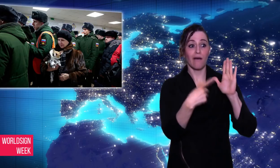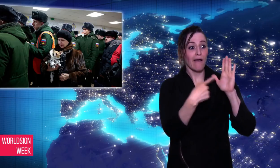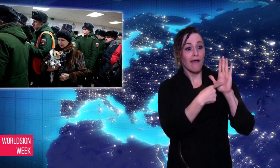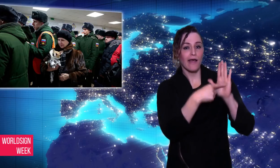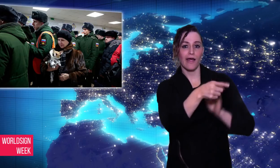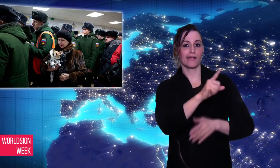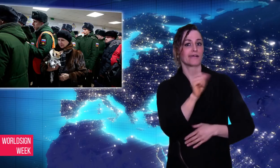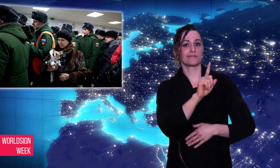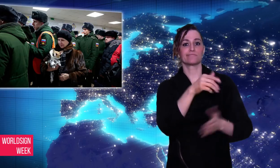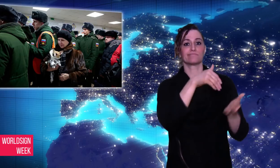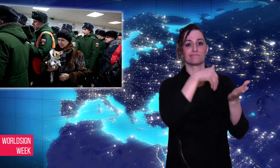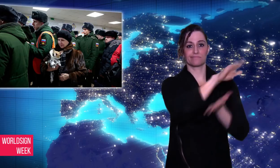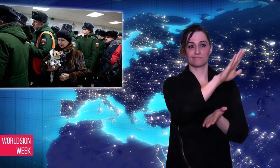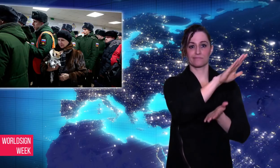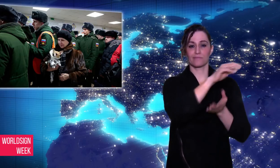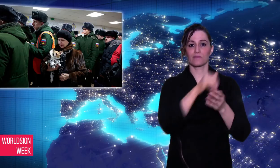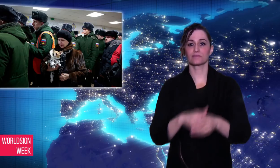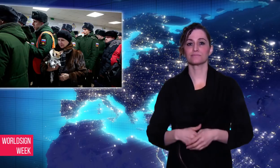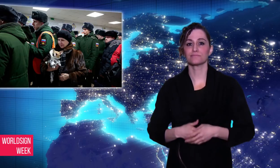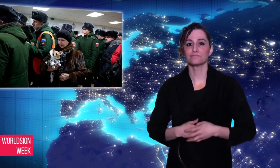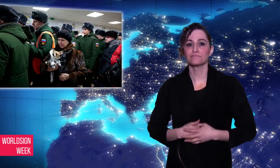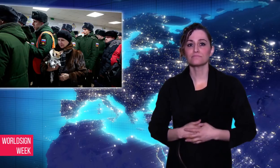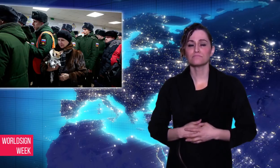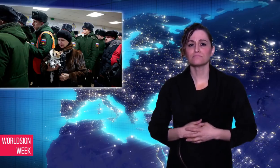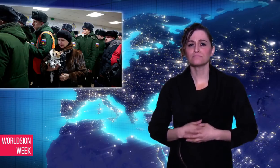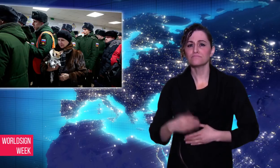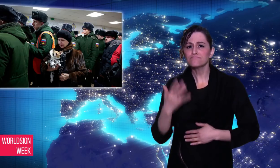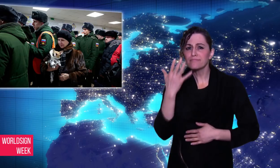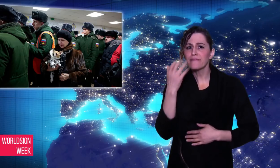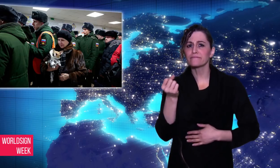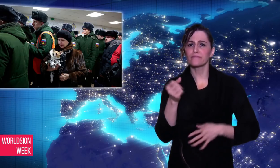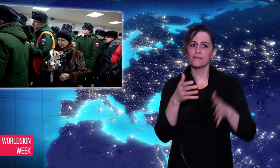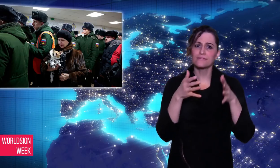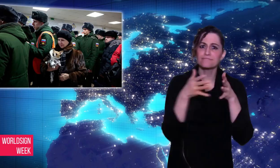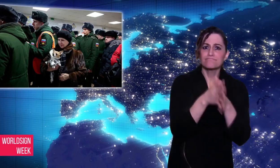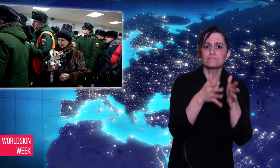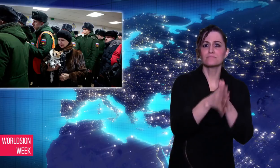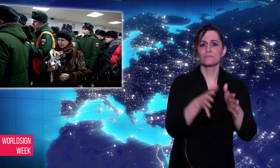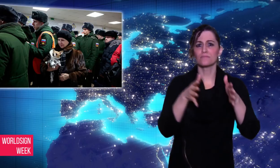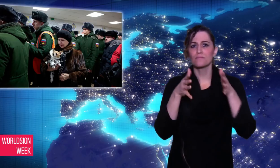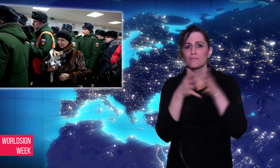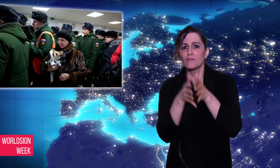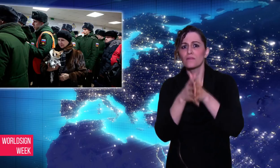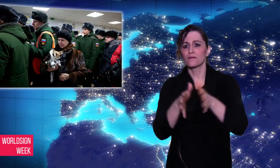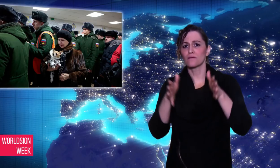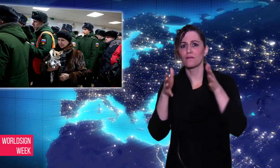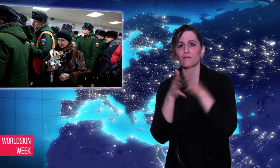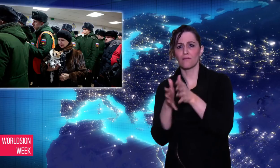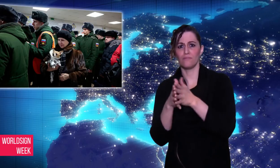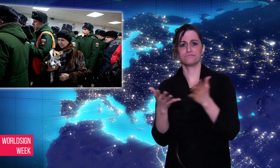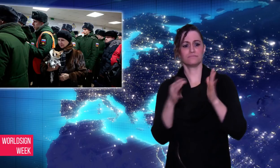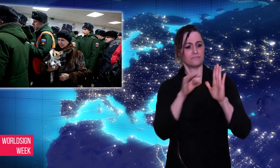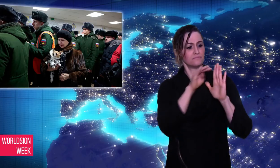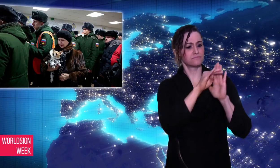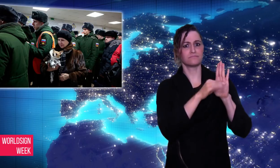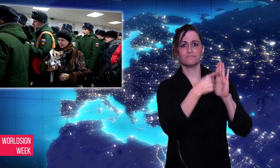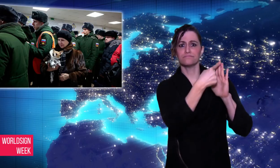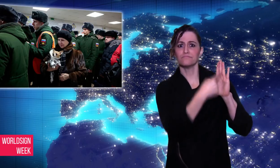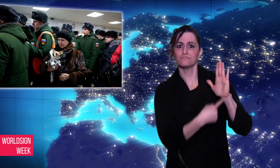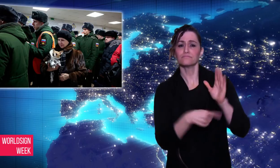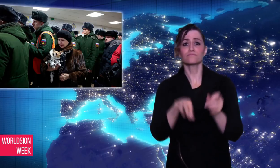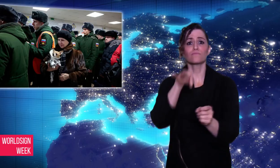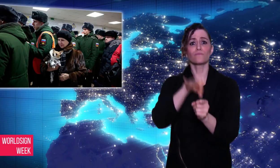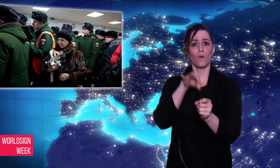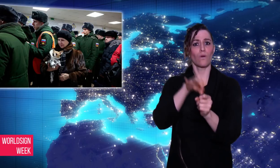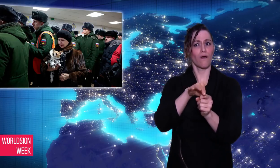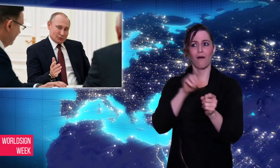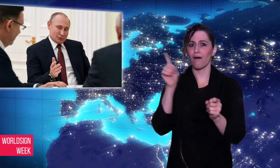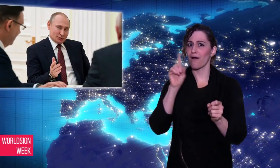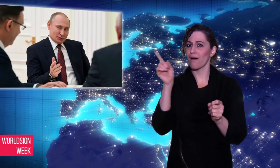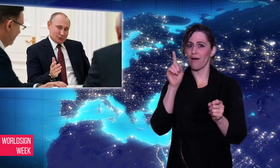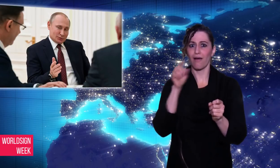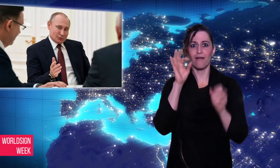conviction. Despite reports of election